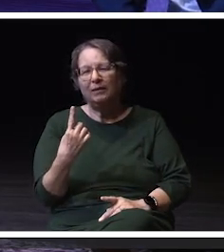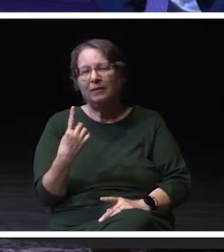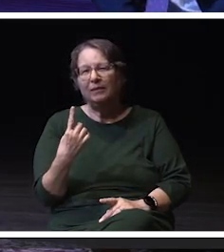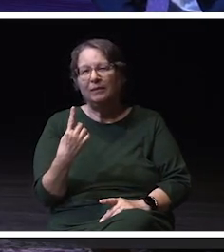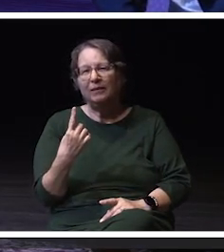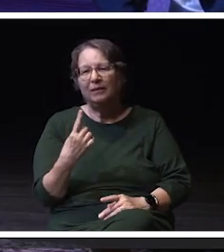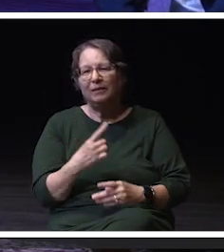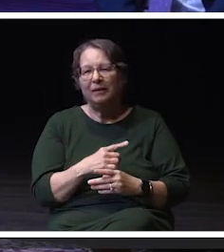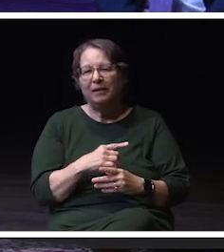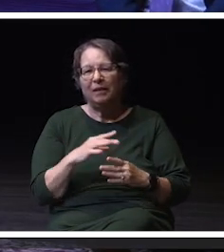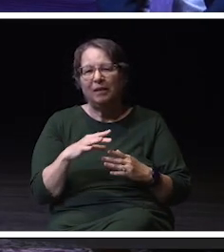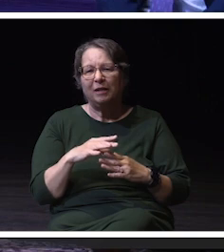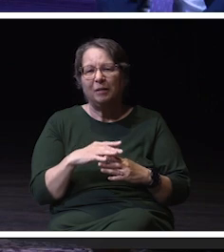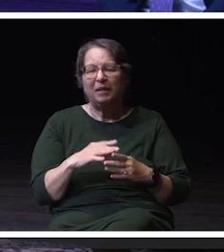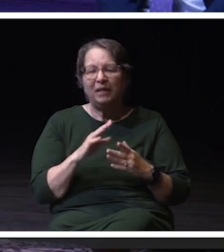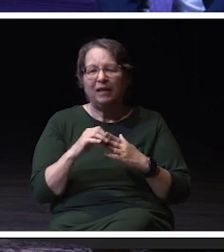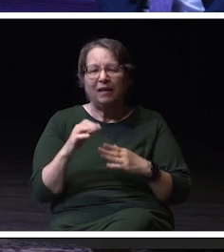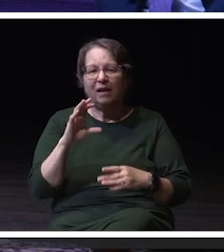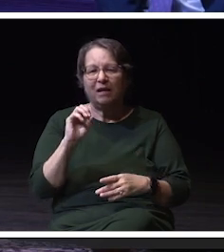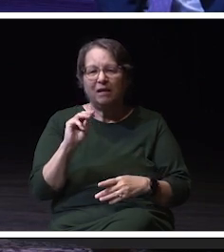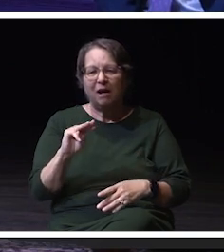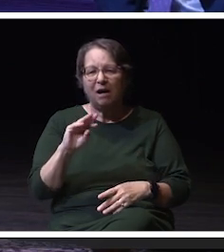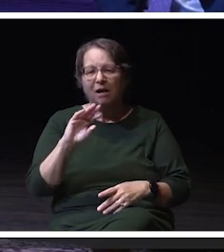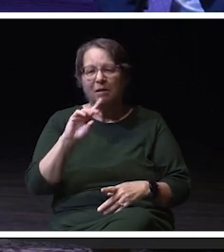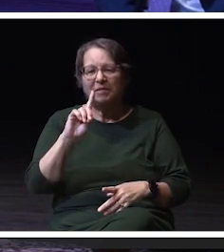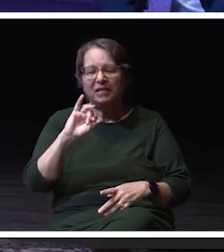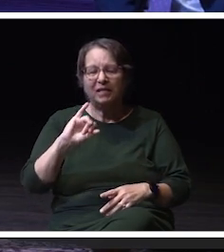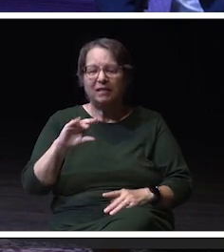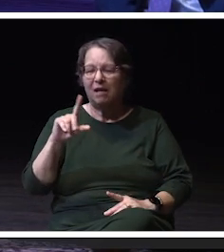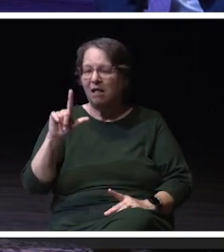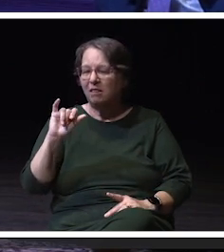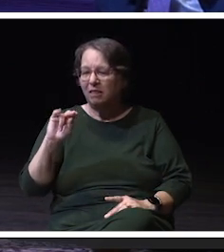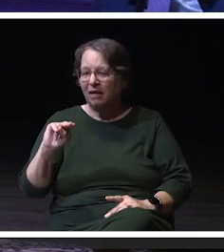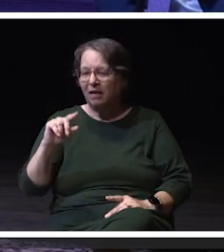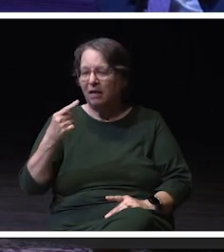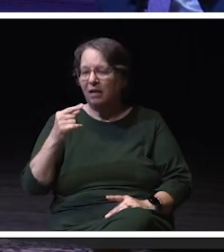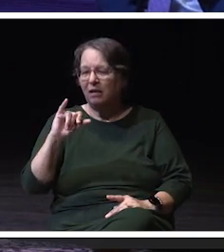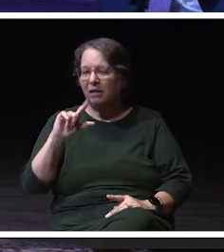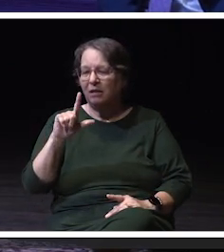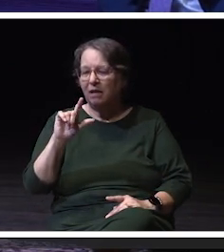of the COMDIS department, Dr. Lynn Gilbertson. She has provided so many different, unique opportunities for me.